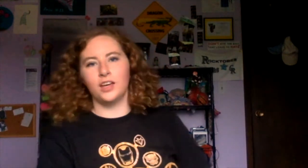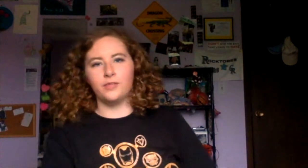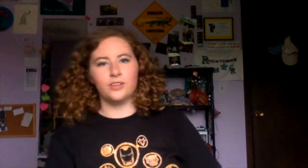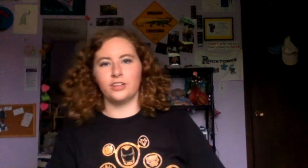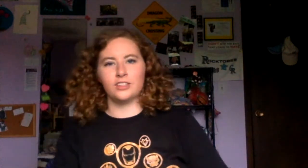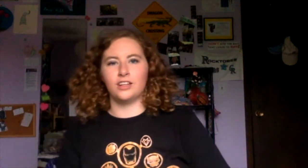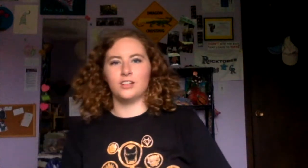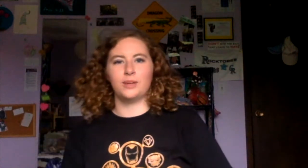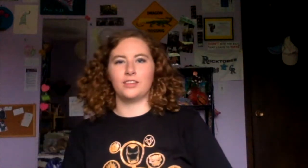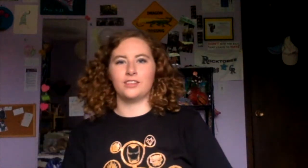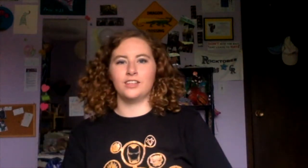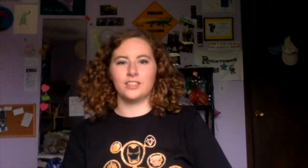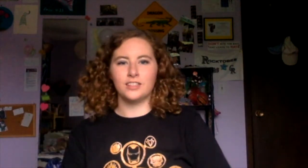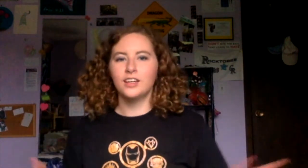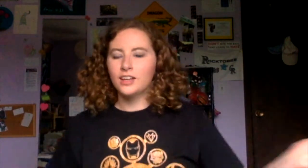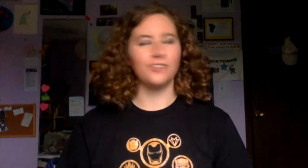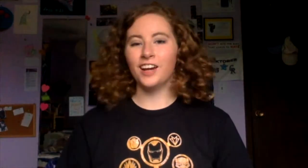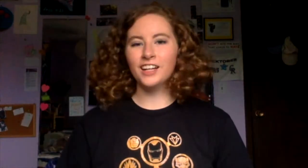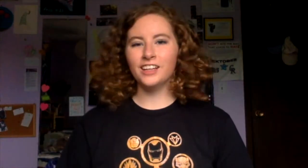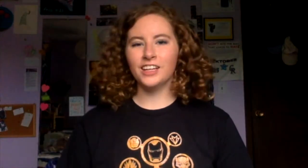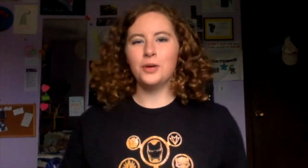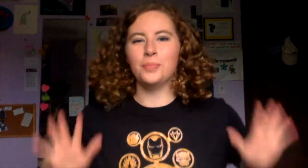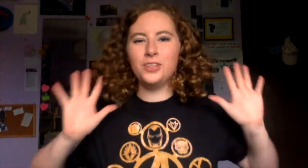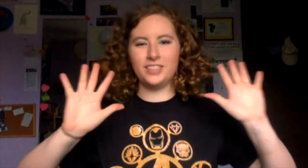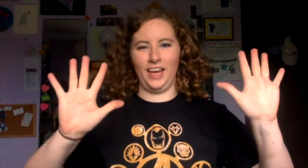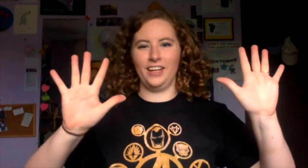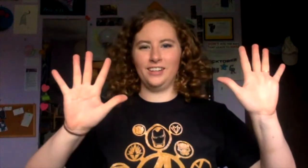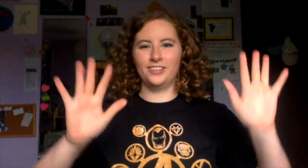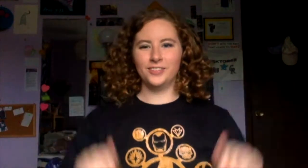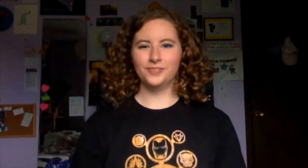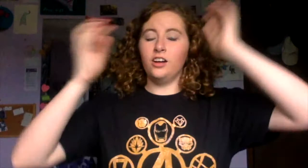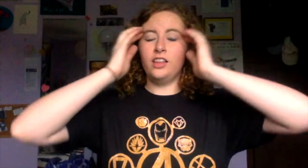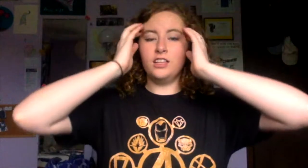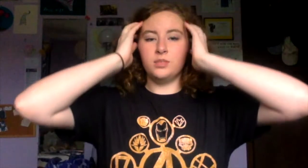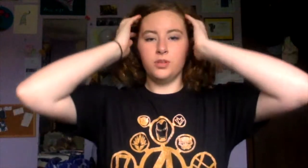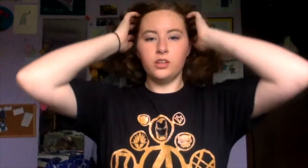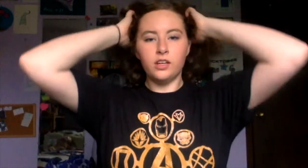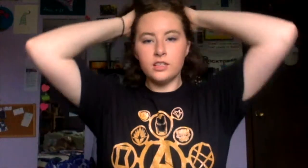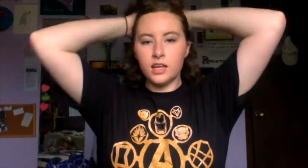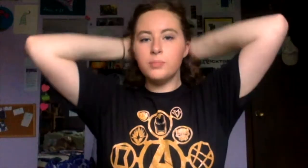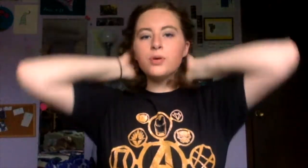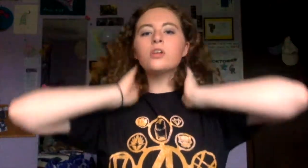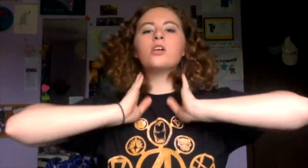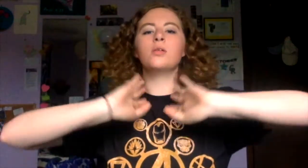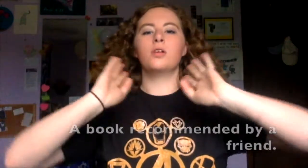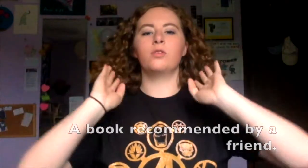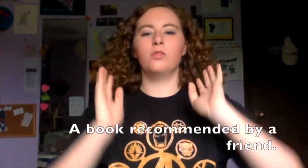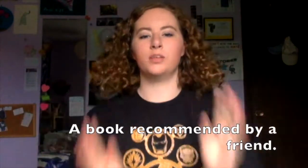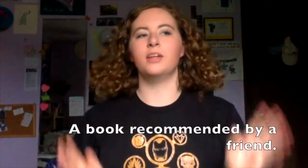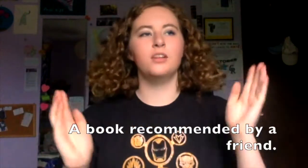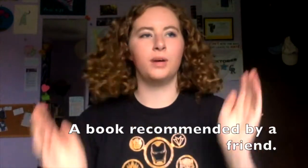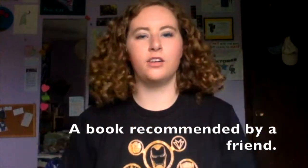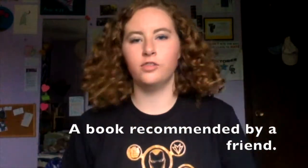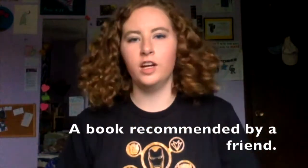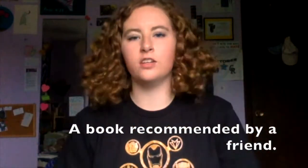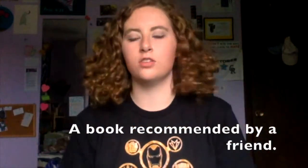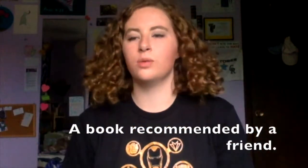I'm very excited to make this list. Finally, book ten. Our last book is a book recommended by a friend.